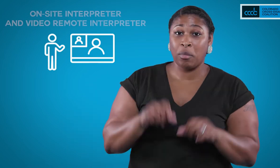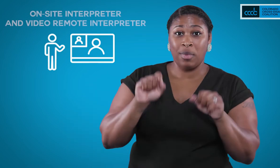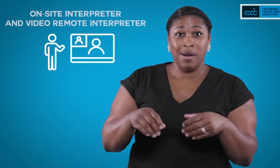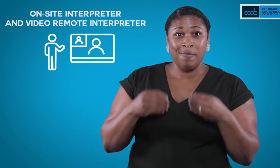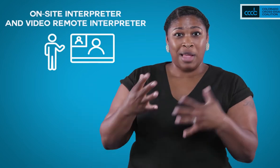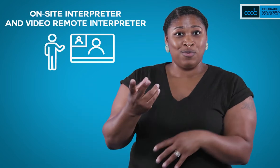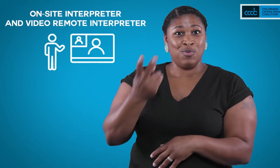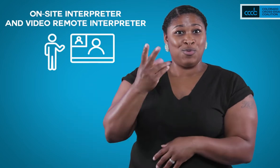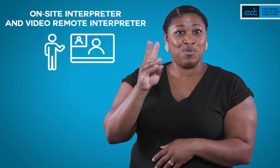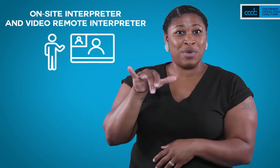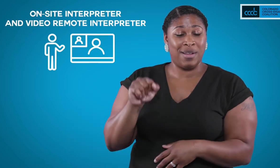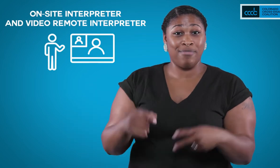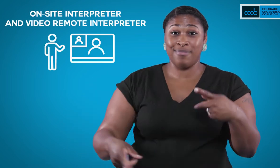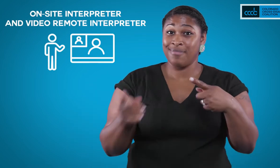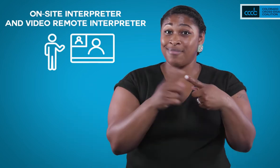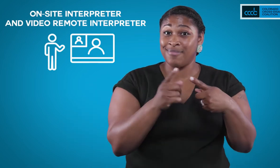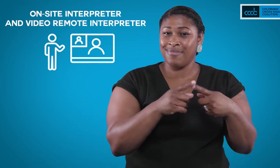They can be provided two ways: